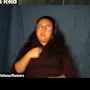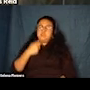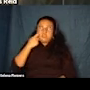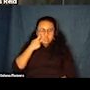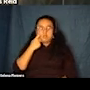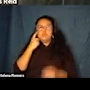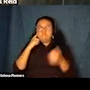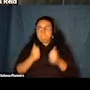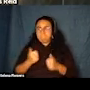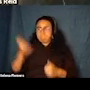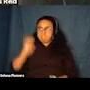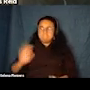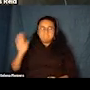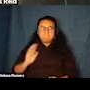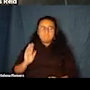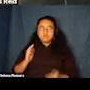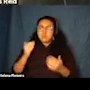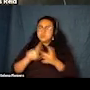Sofia, we can start that first one, please, the slide.